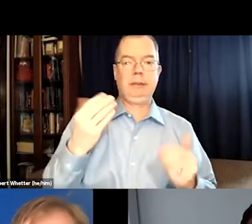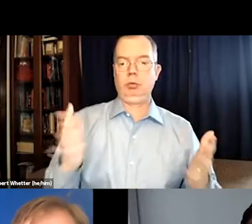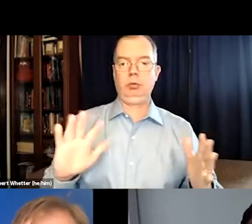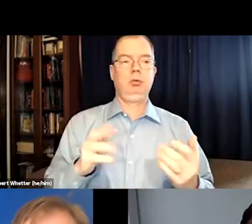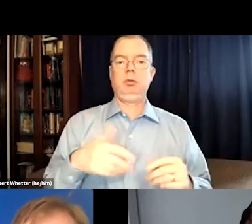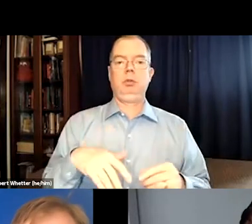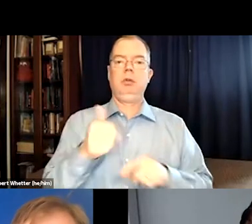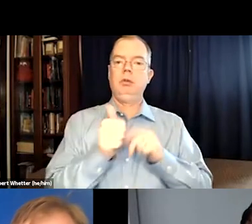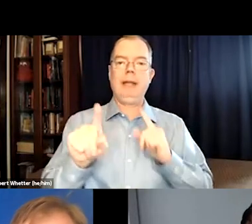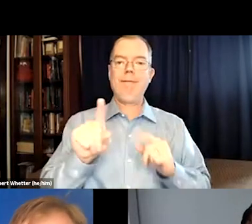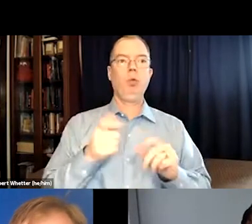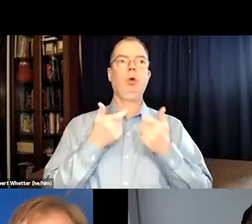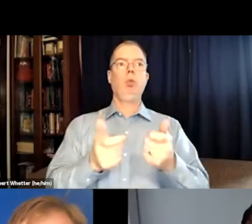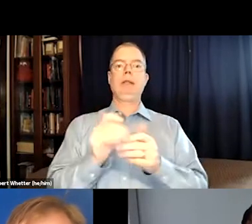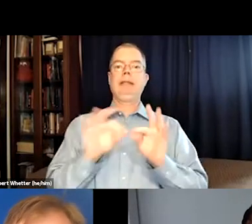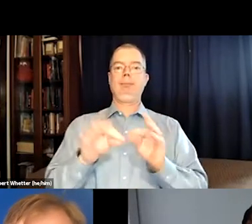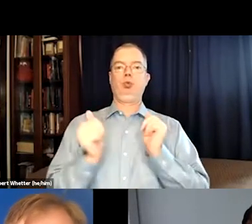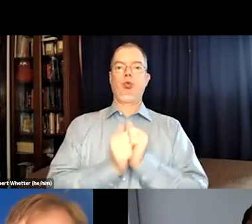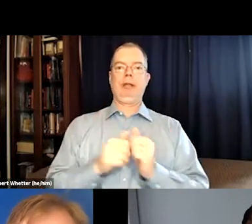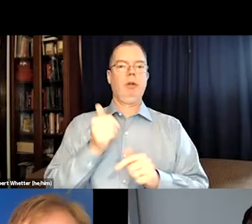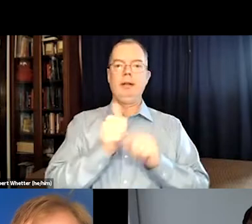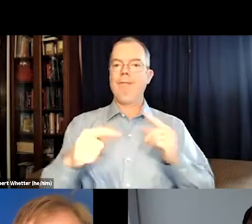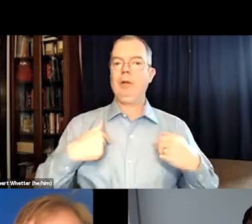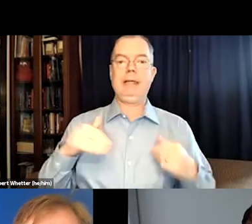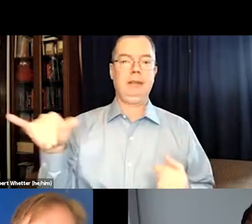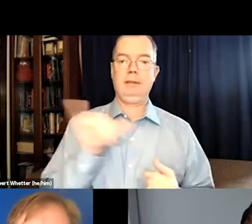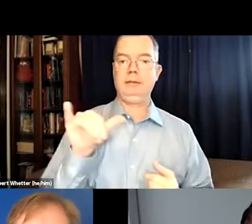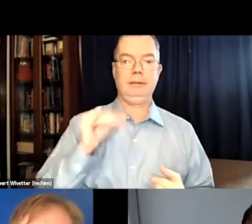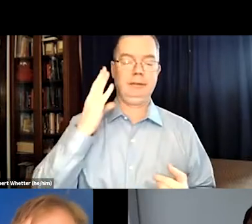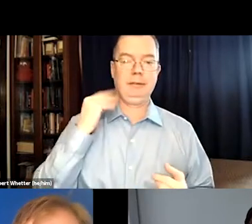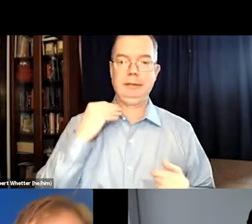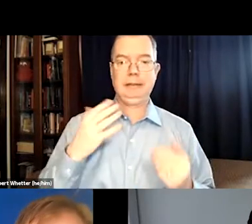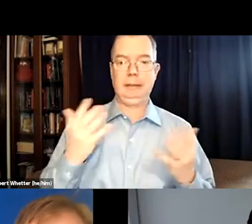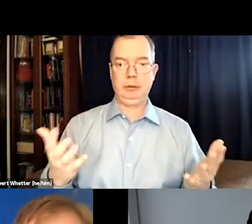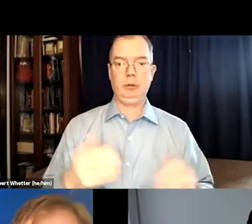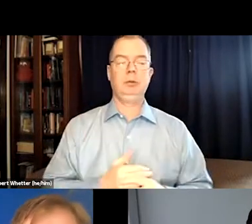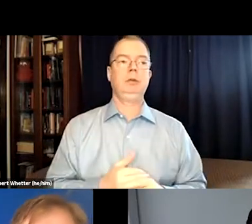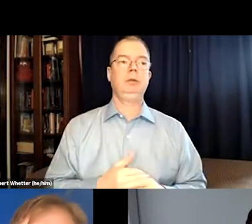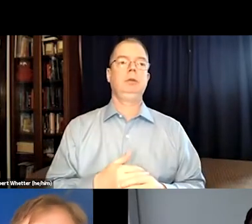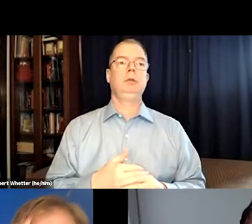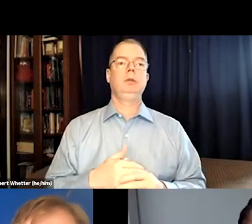and the deaf community is pushing for that because open captioning is far superior because everyone can watch the captioning together and everyone